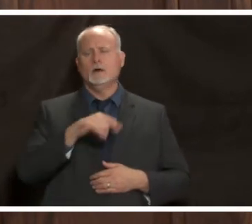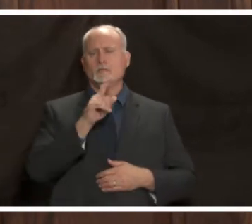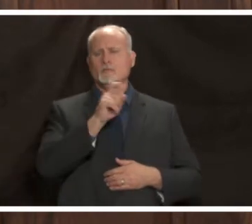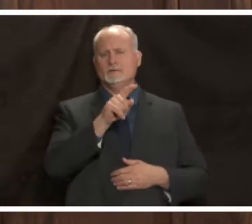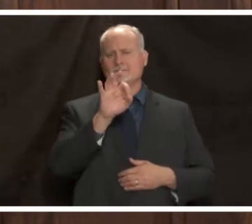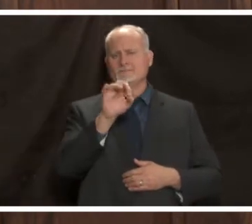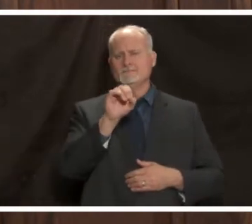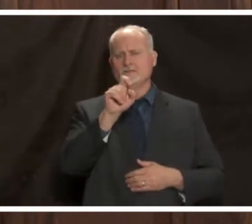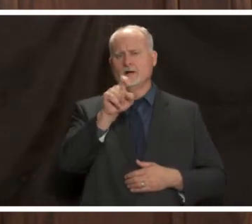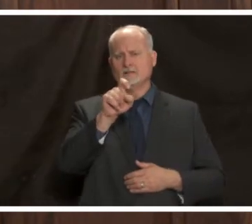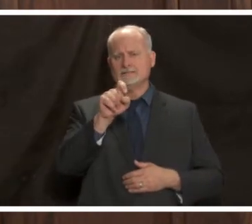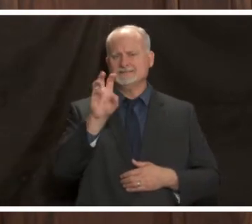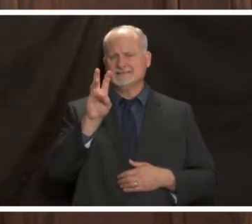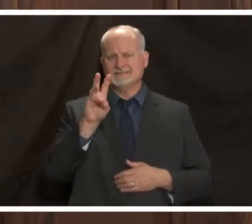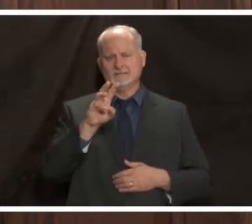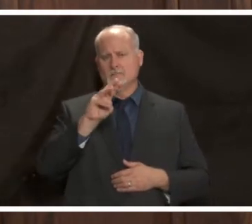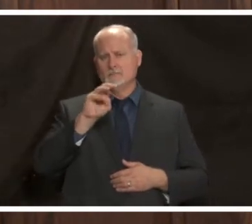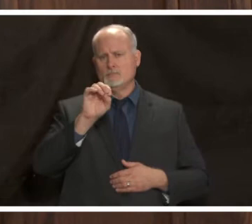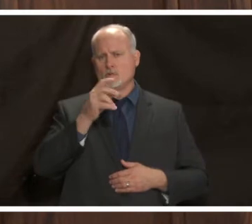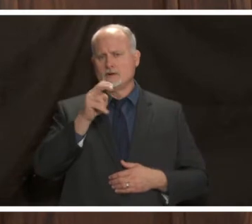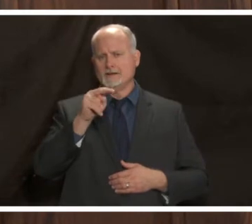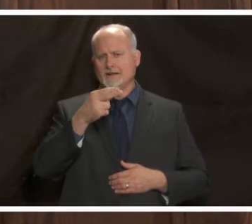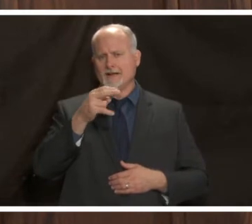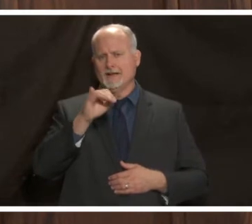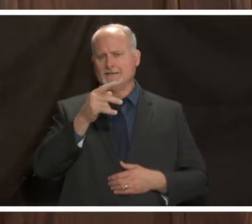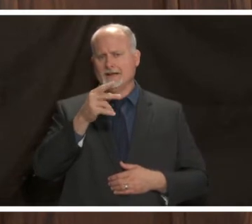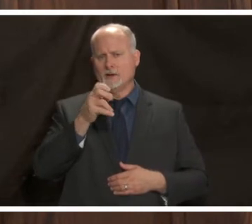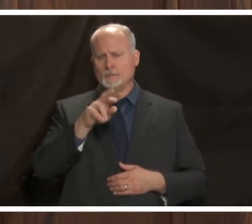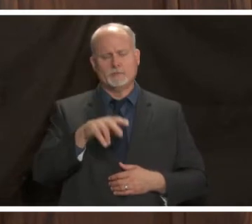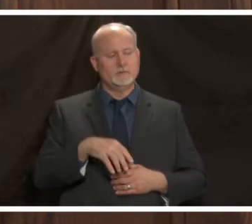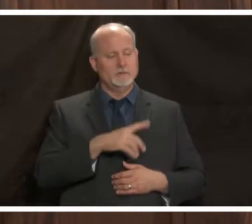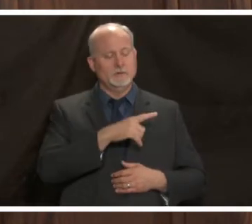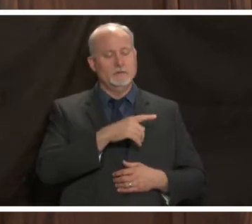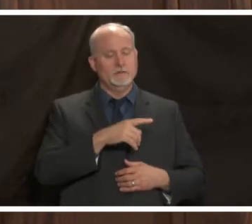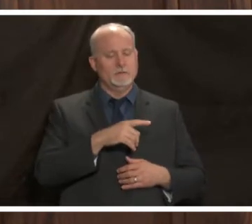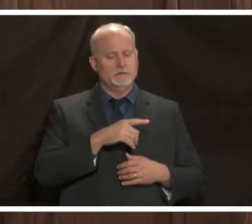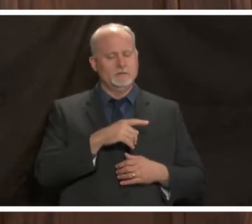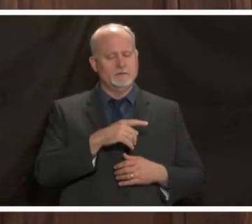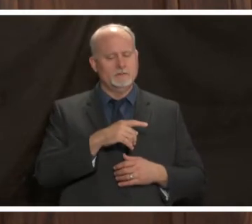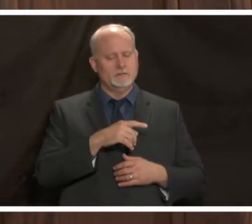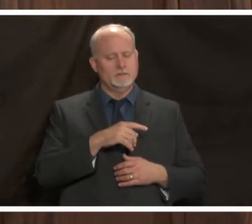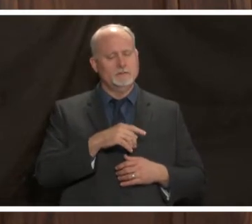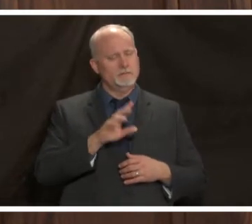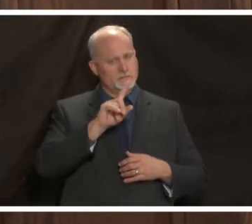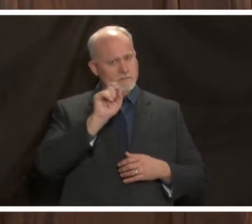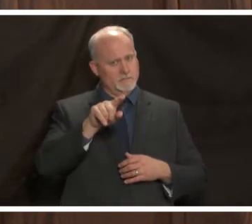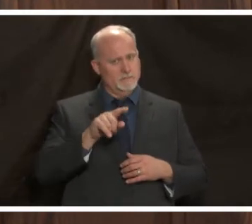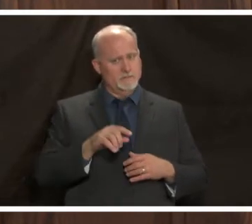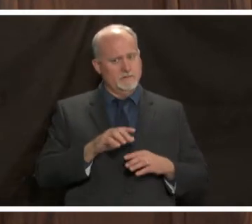hightower um regarding hospitalizations um are non-hospi excuse me are non-covet hospitalizations